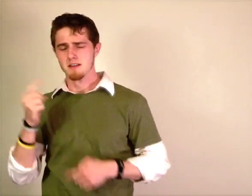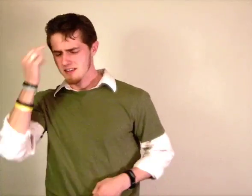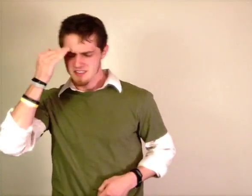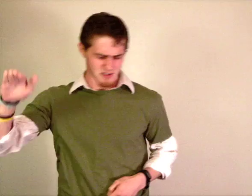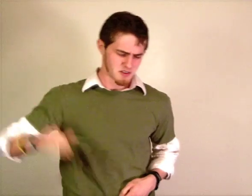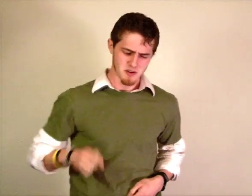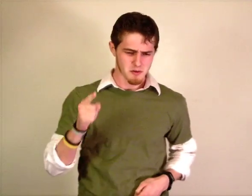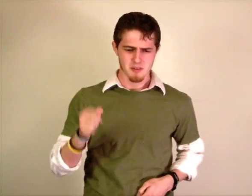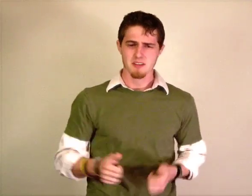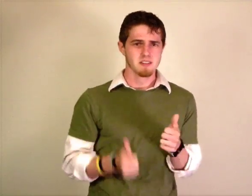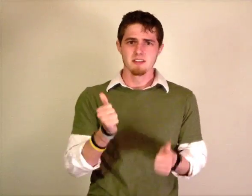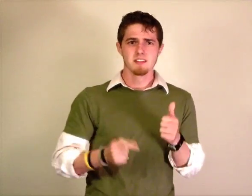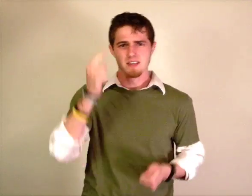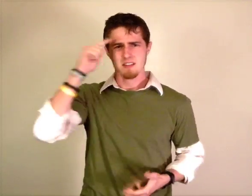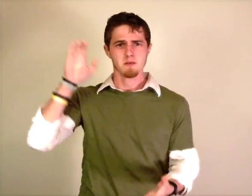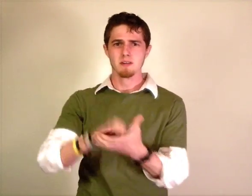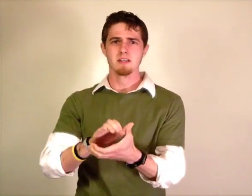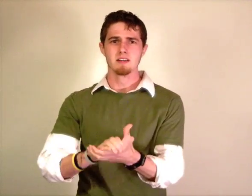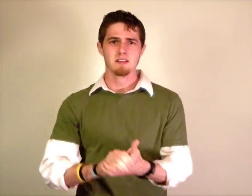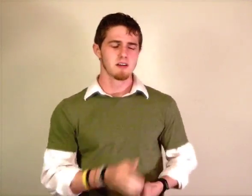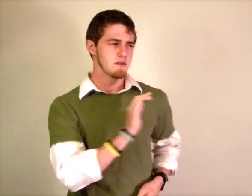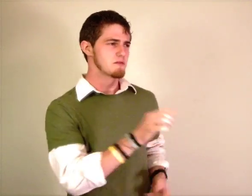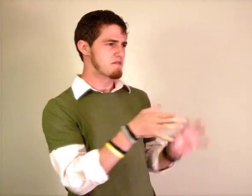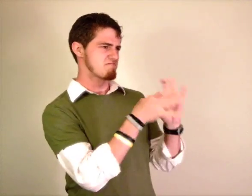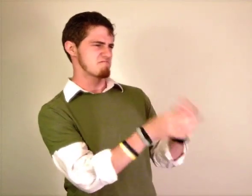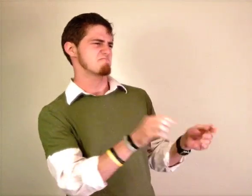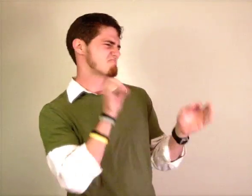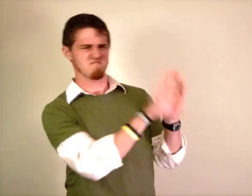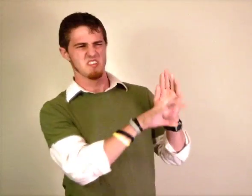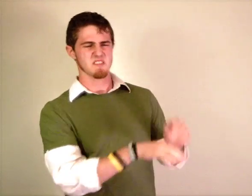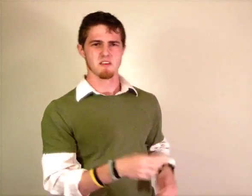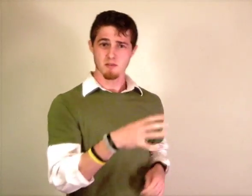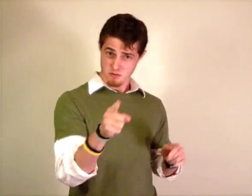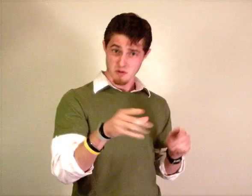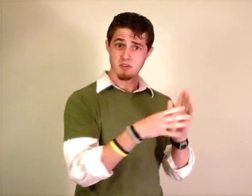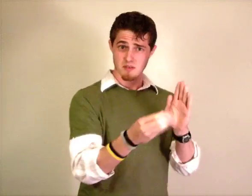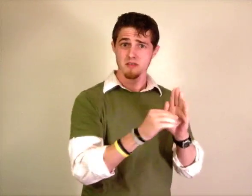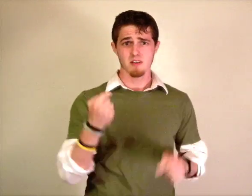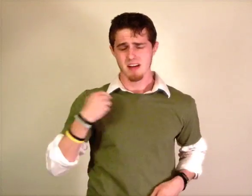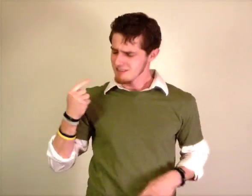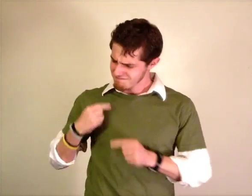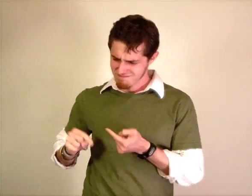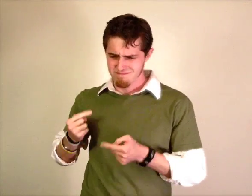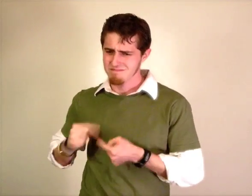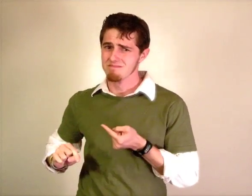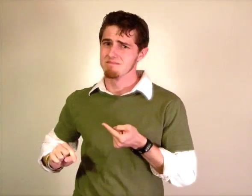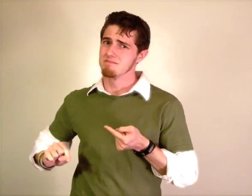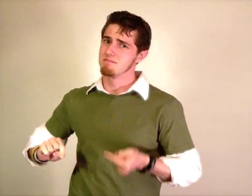I don't know which side to buy DONT-KNOW WHICH BELIEVE Your friends, they're jerks YOUR FRIENDS AWFUL When you act like them, just know it hurts YOU COPY-THEM, I HURT